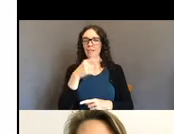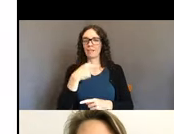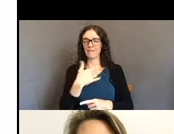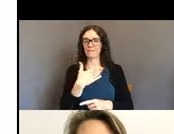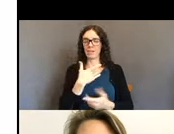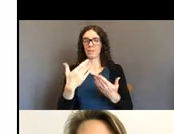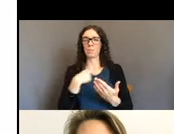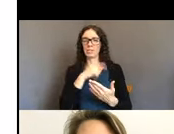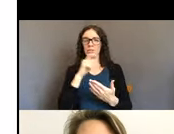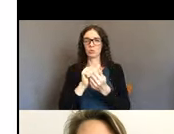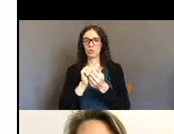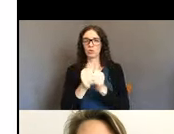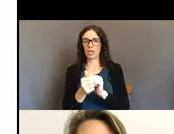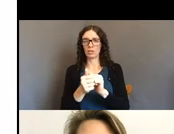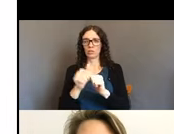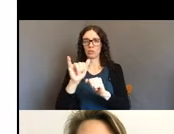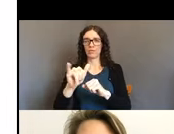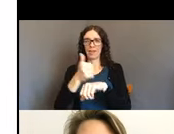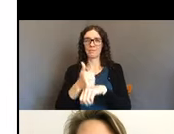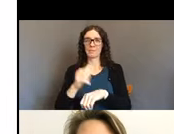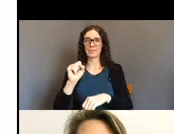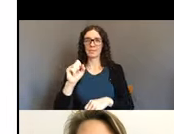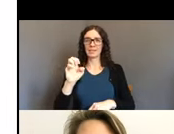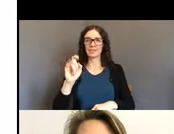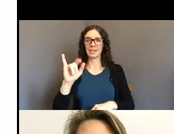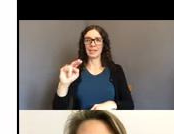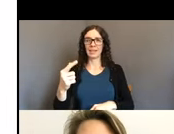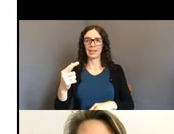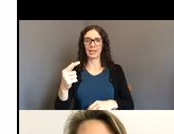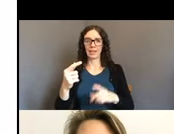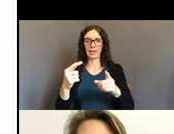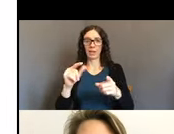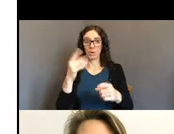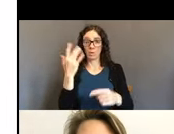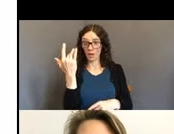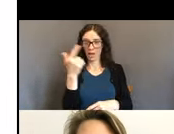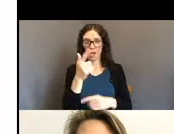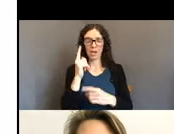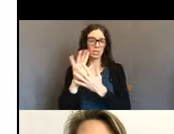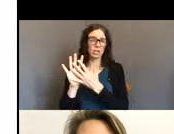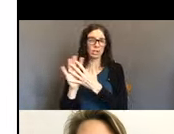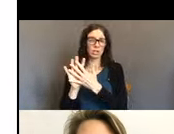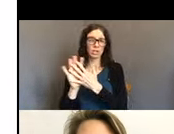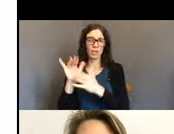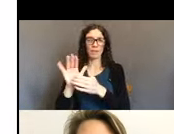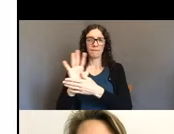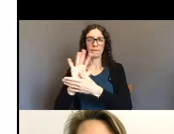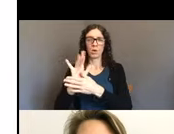In your audio so that people can hear it, and I think it's under share screen,